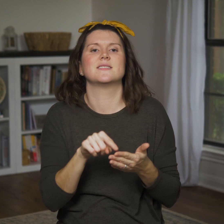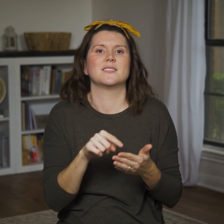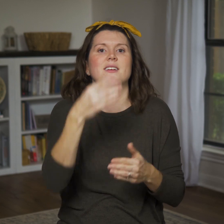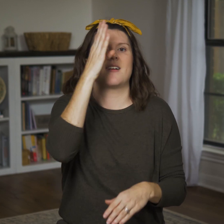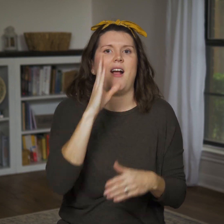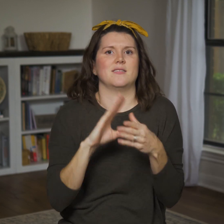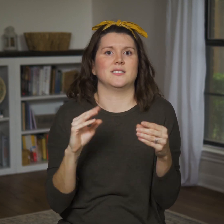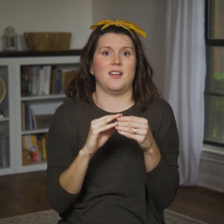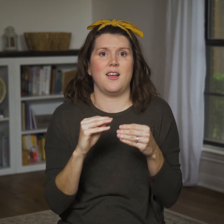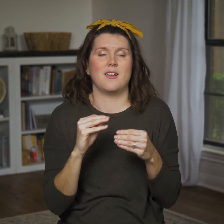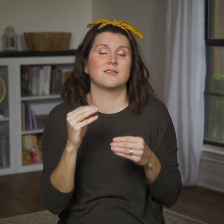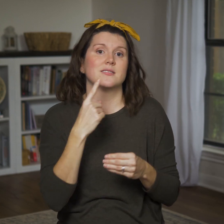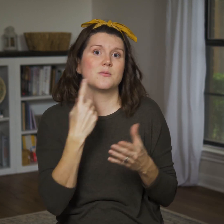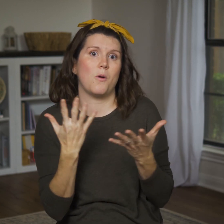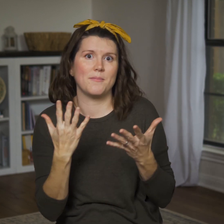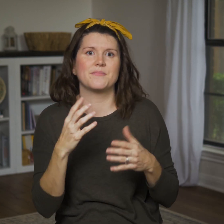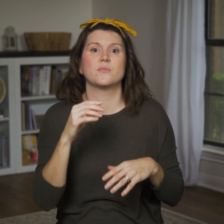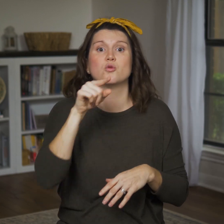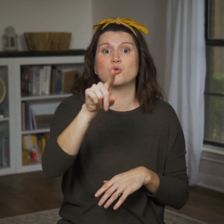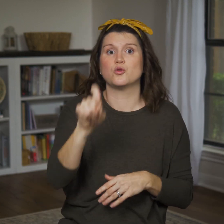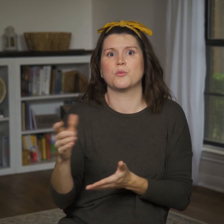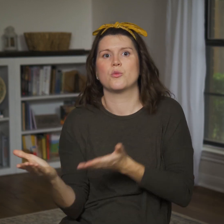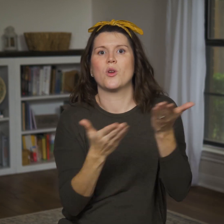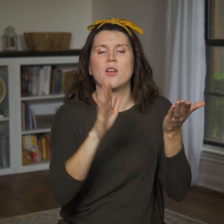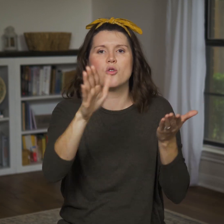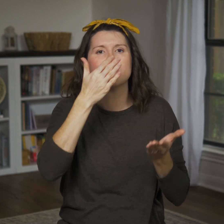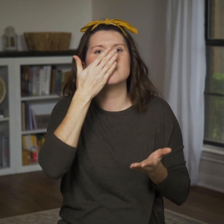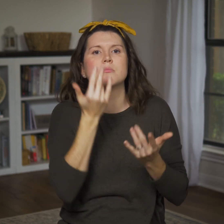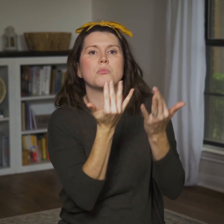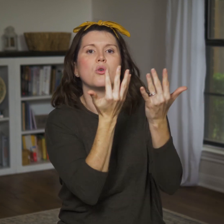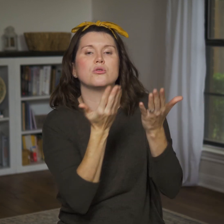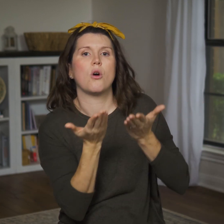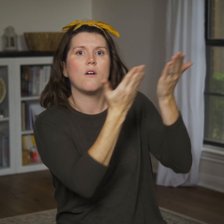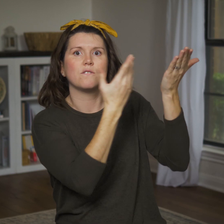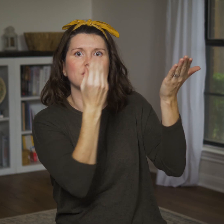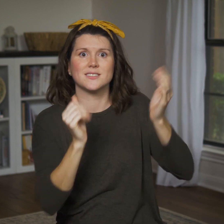God says something like, “You shall bring your burnt offerings